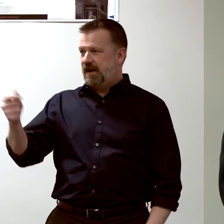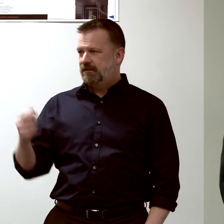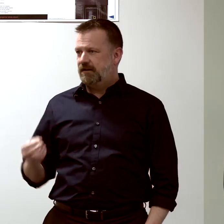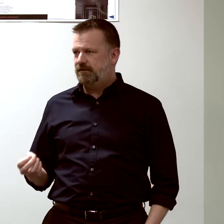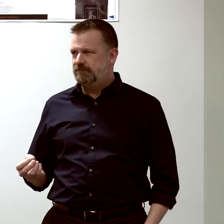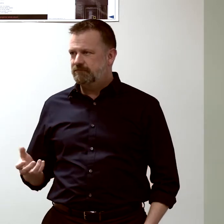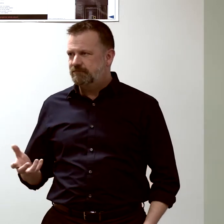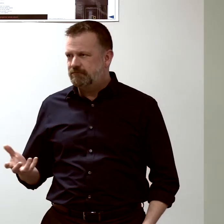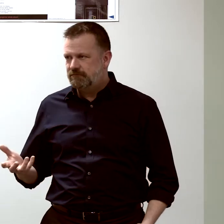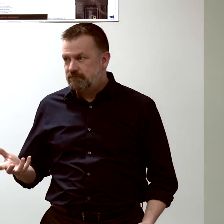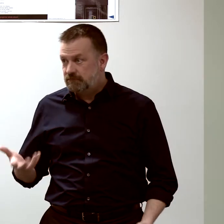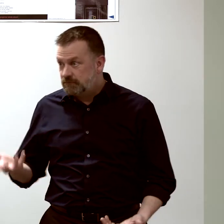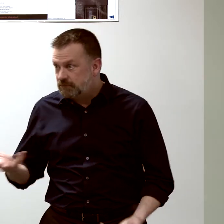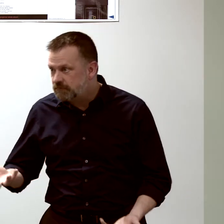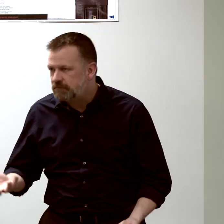Each one of these columns...